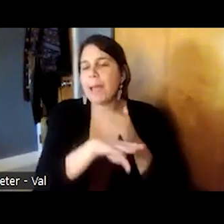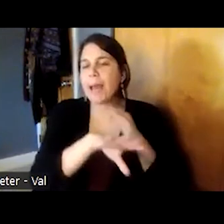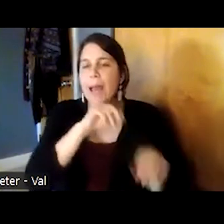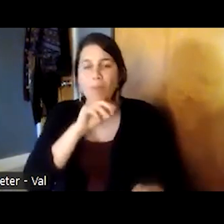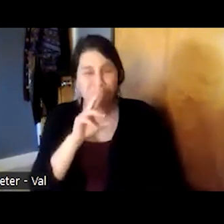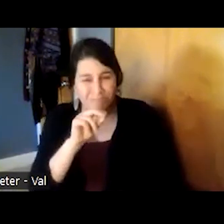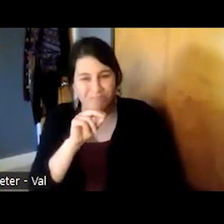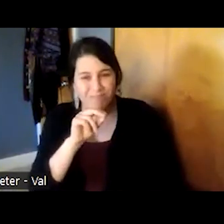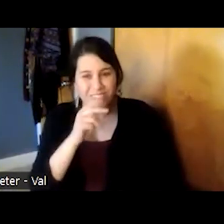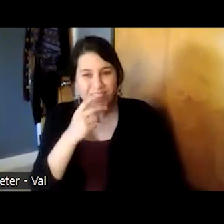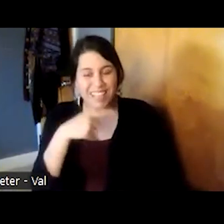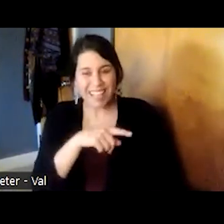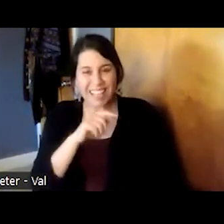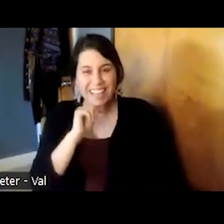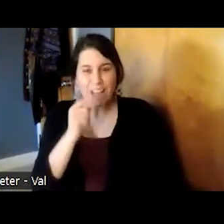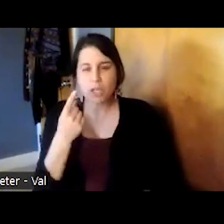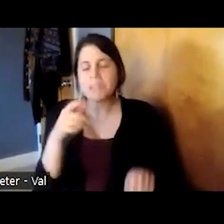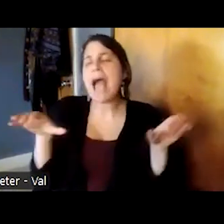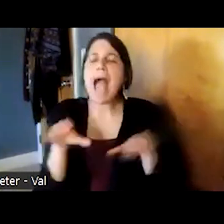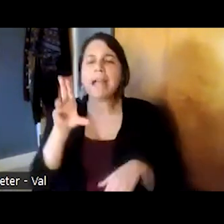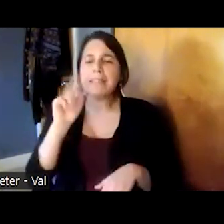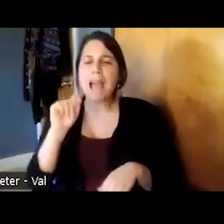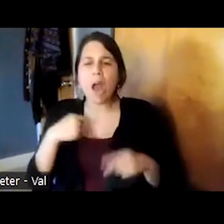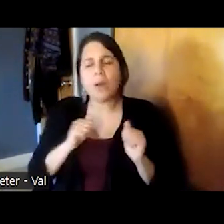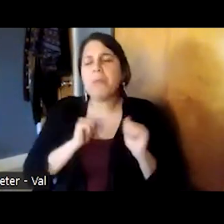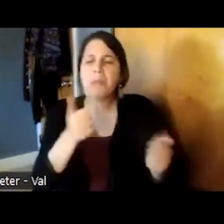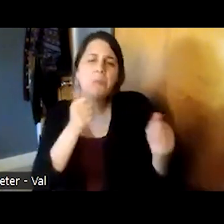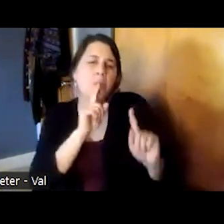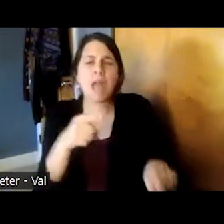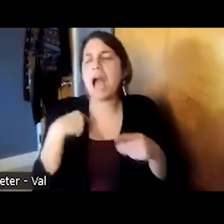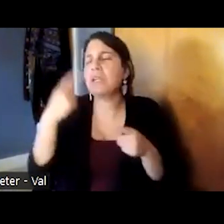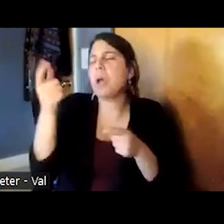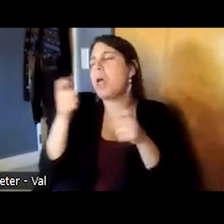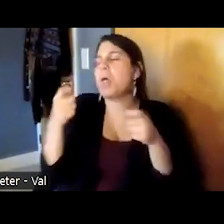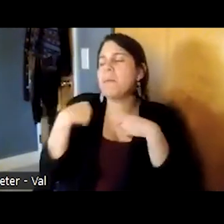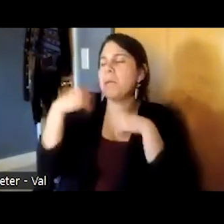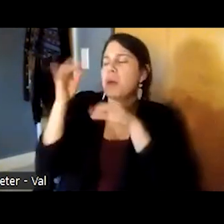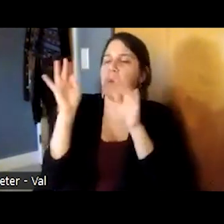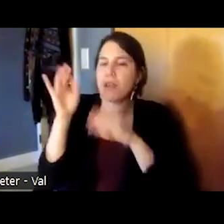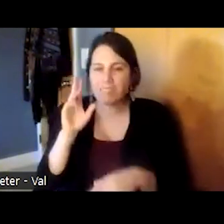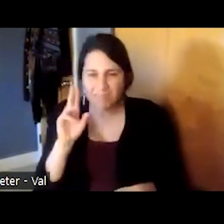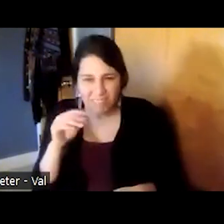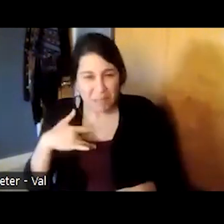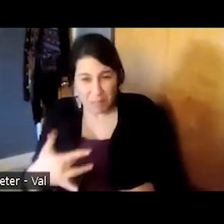out for other people to manage them it's not often a place they want to be it is their home